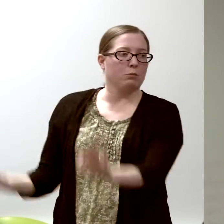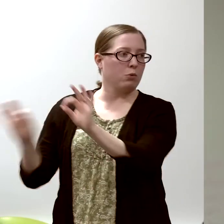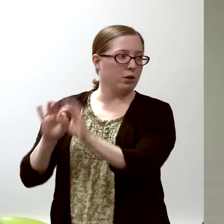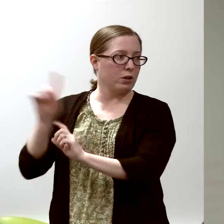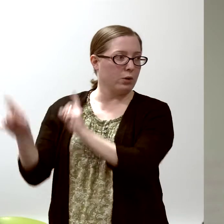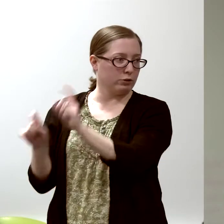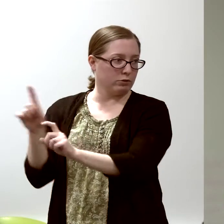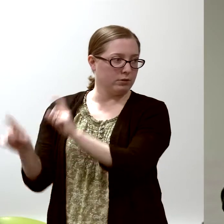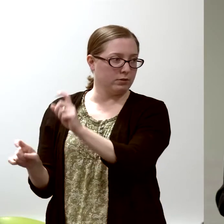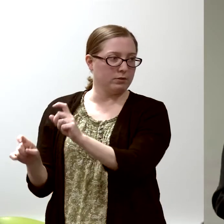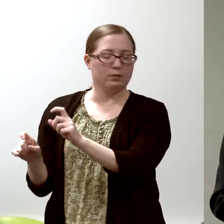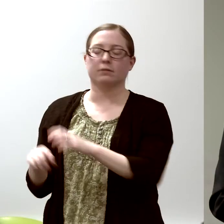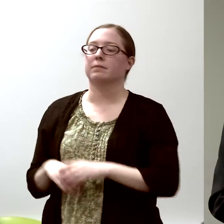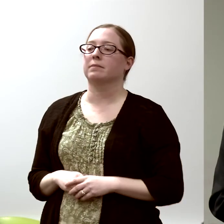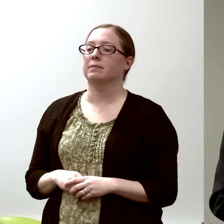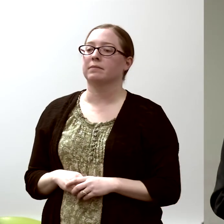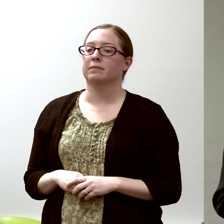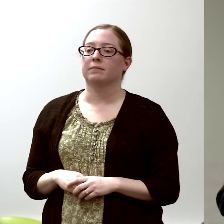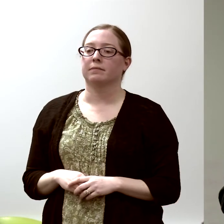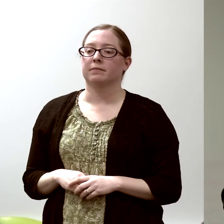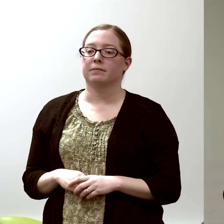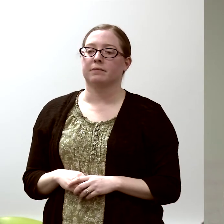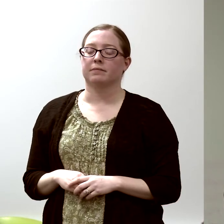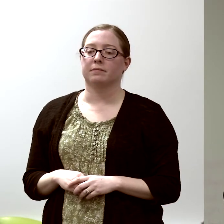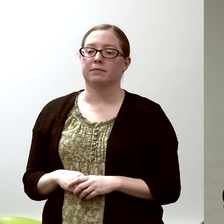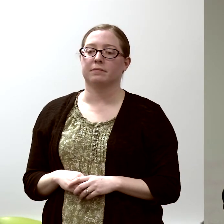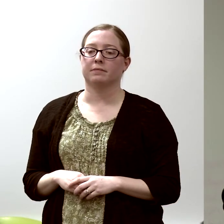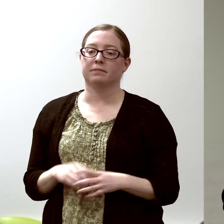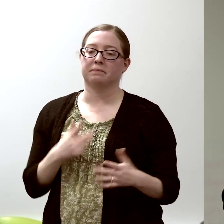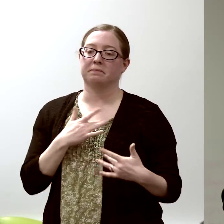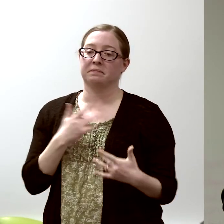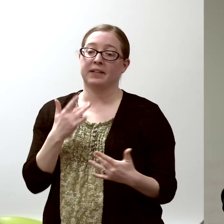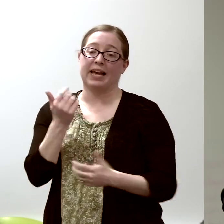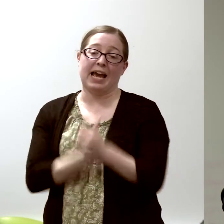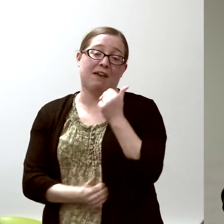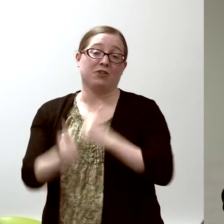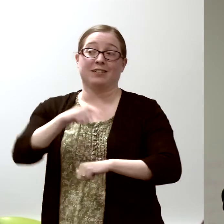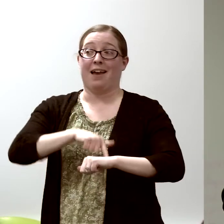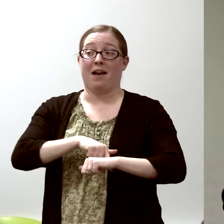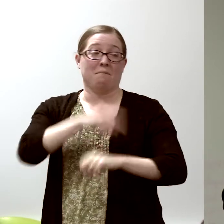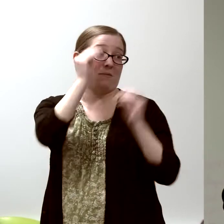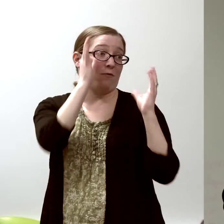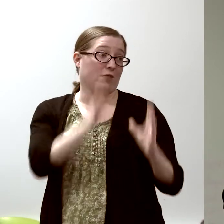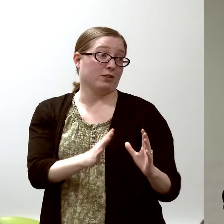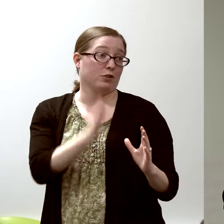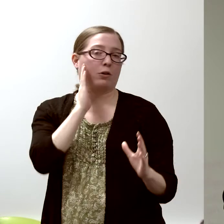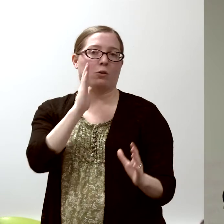and, without fail, tell us what the patient had.